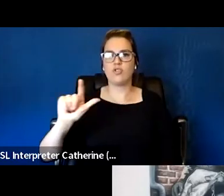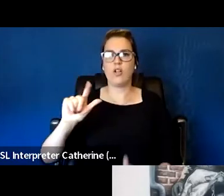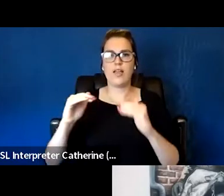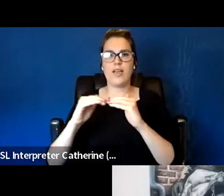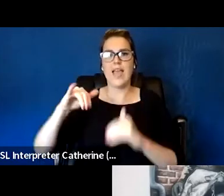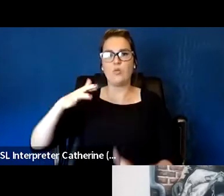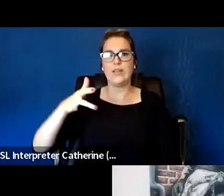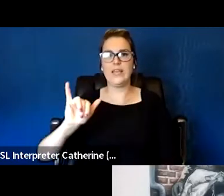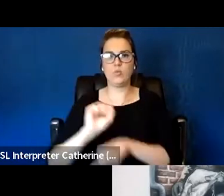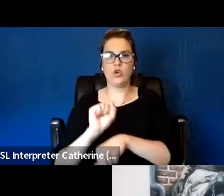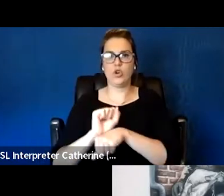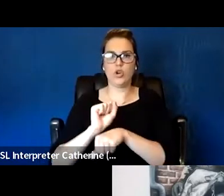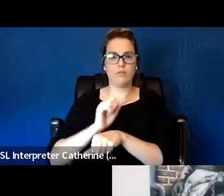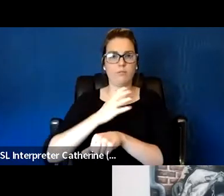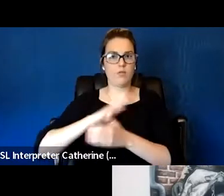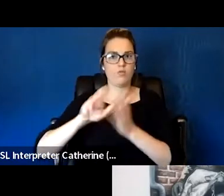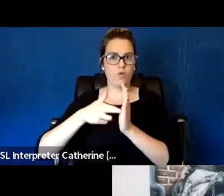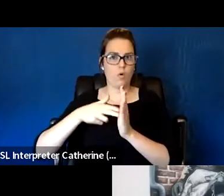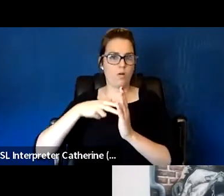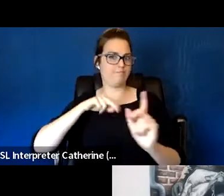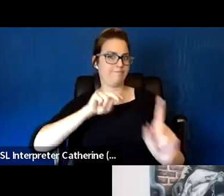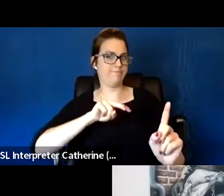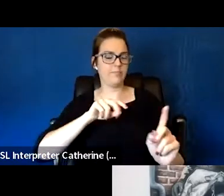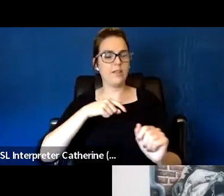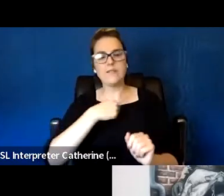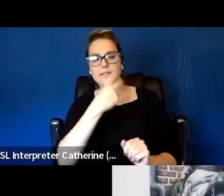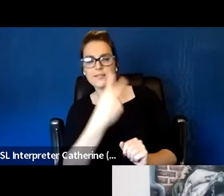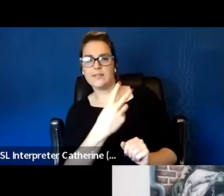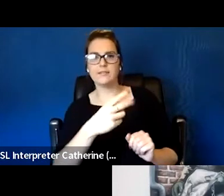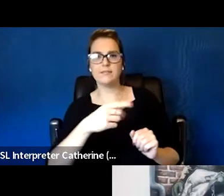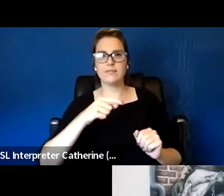there was a large portion of this sector that has been